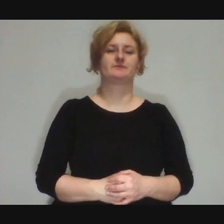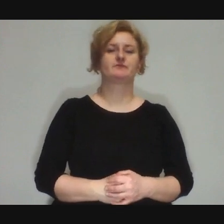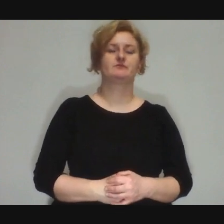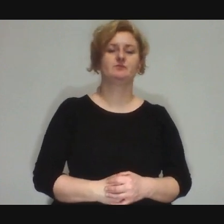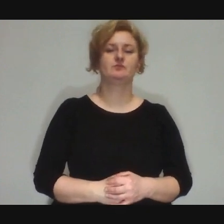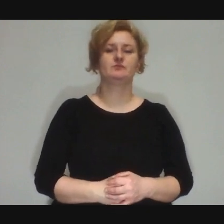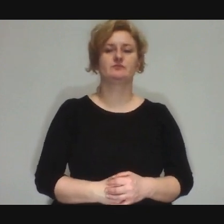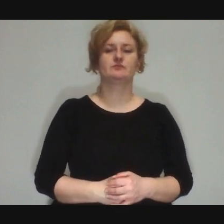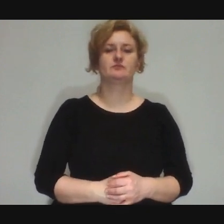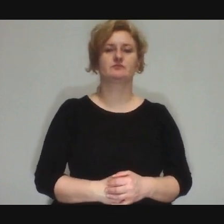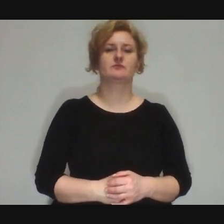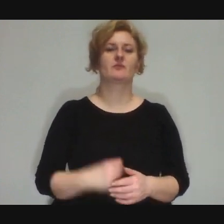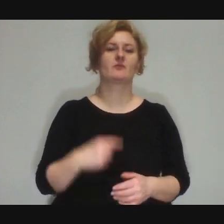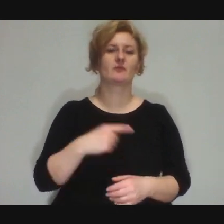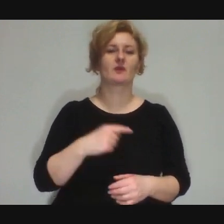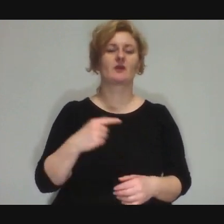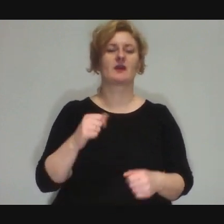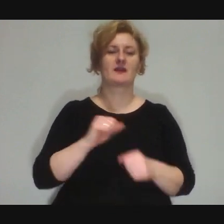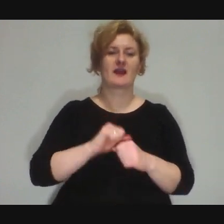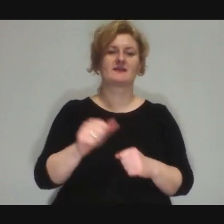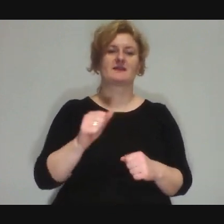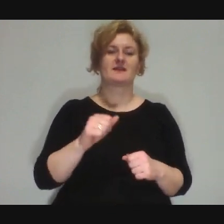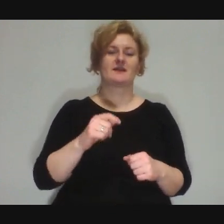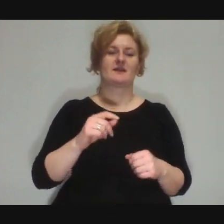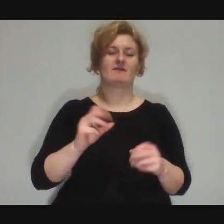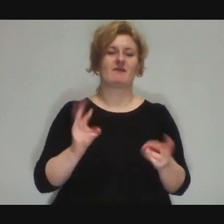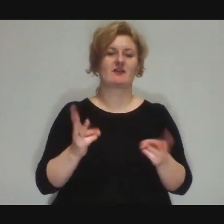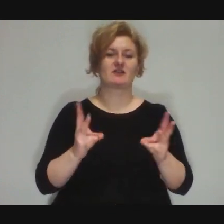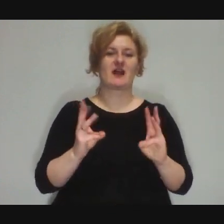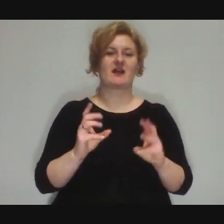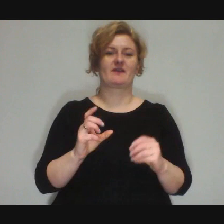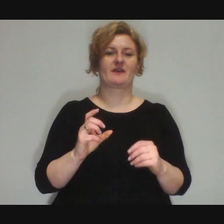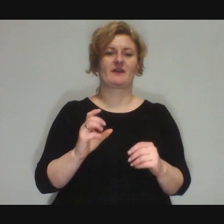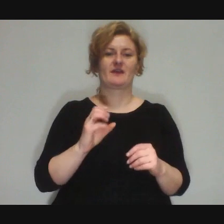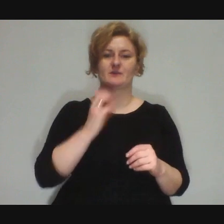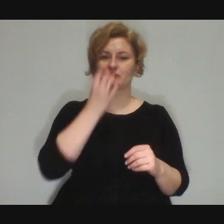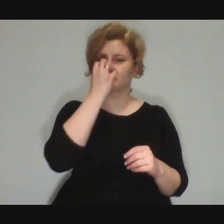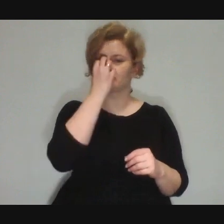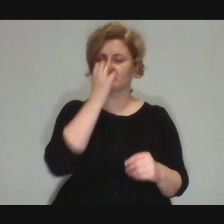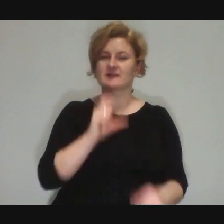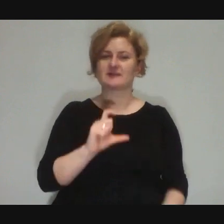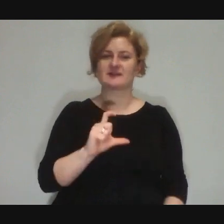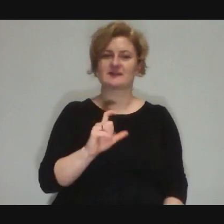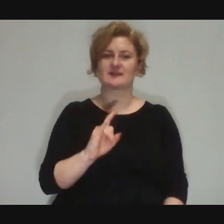And sometimes there are situations where these spoiled kids come to the workshops and